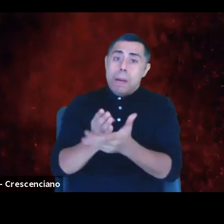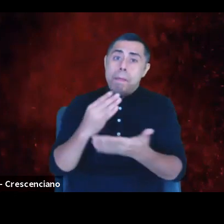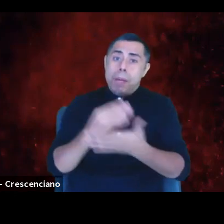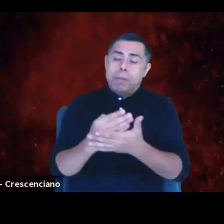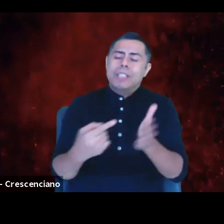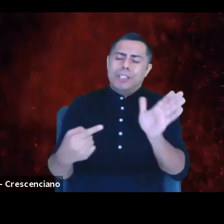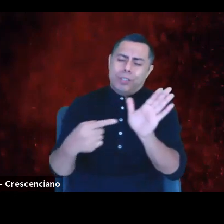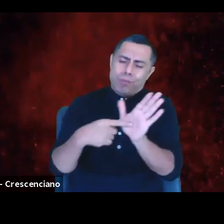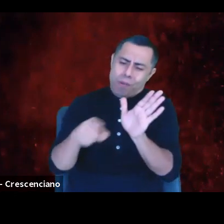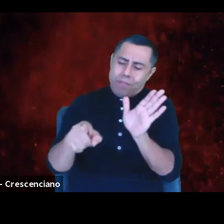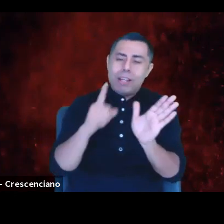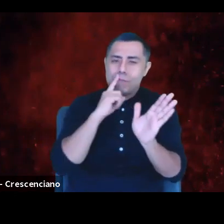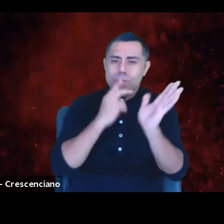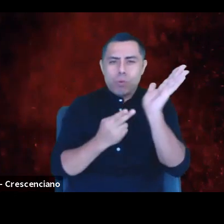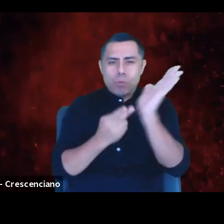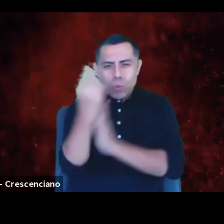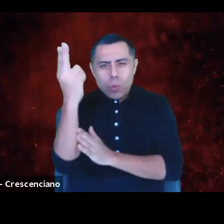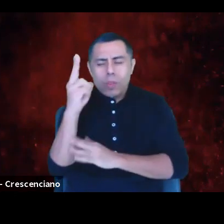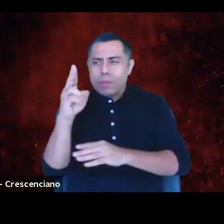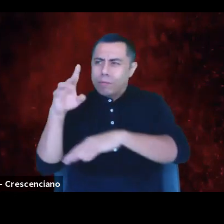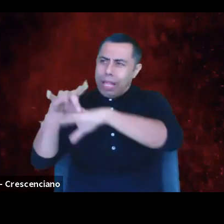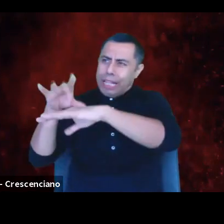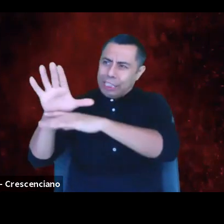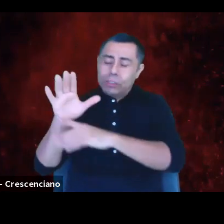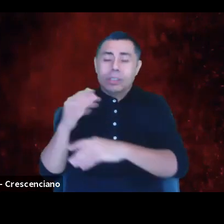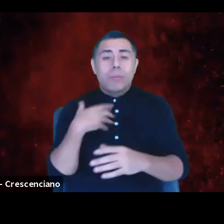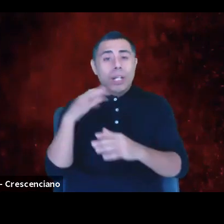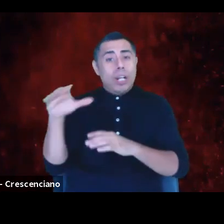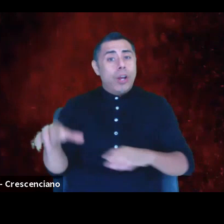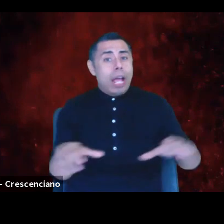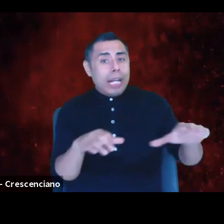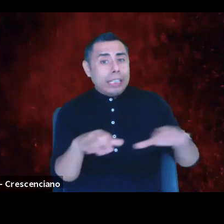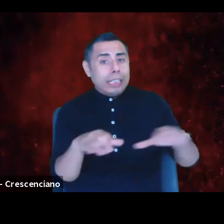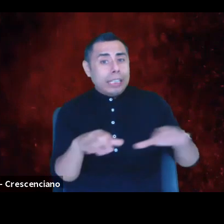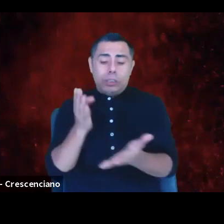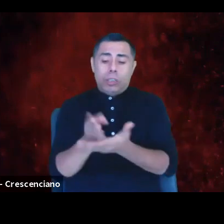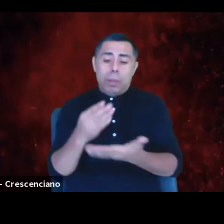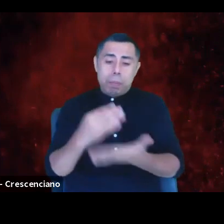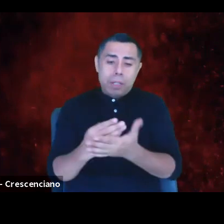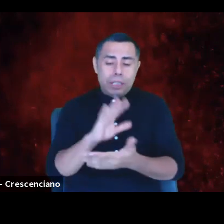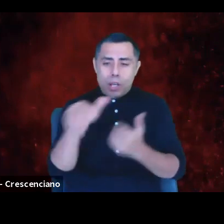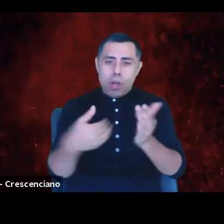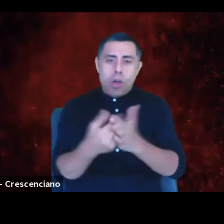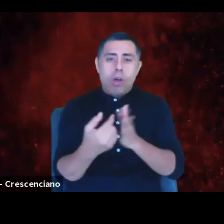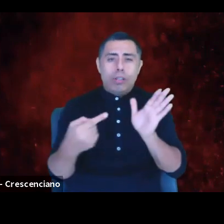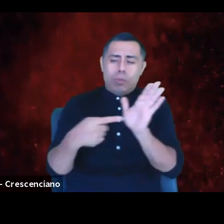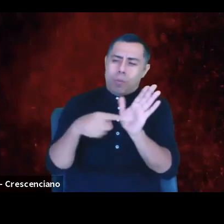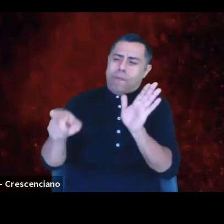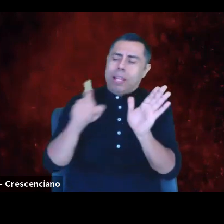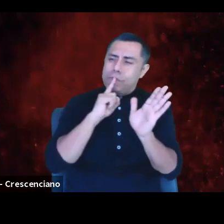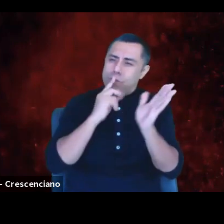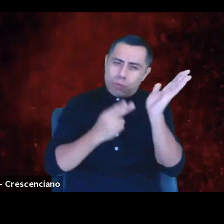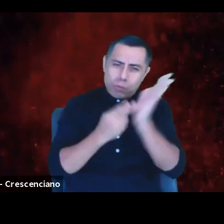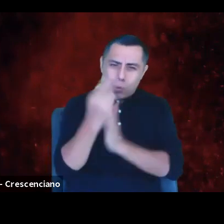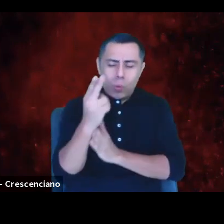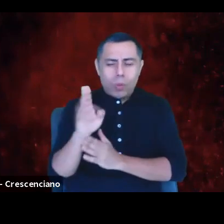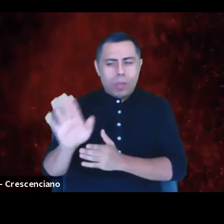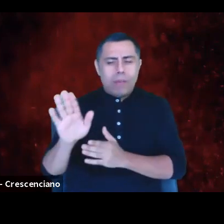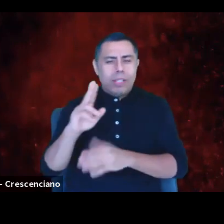to reflect the Truth of Nature. I want our actions to reflect the Truth of Nature. I want the systems for the delivery of our services to reflect the Truth of Nature.